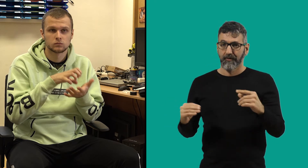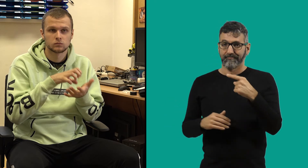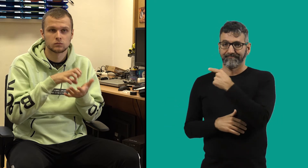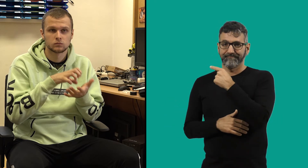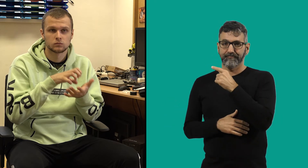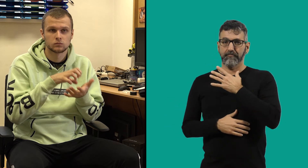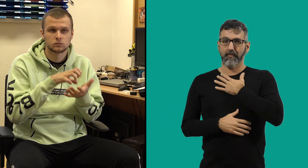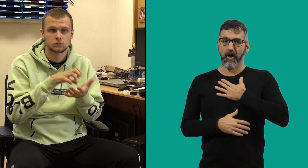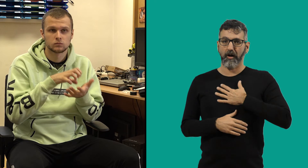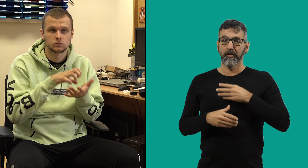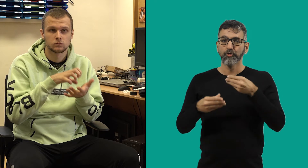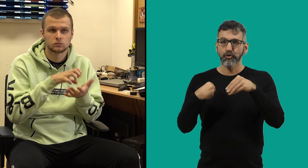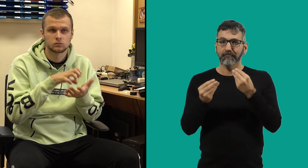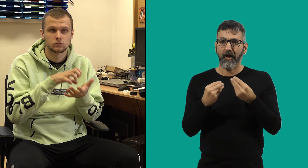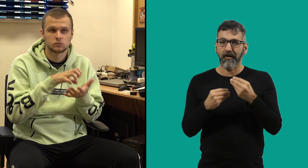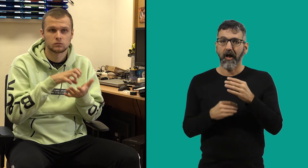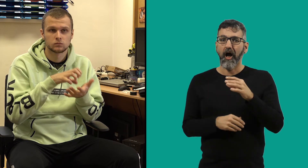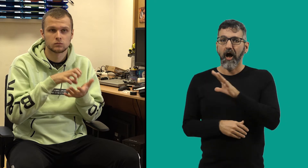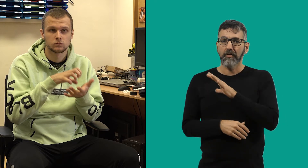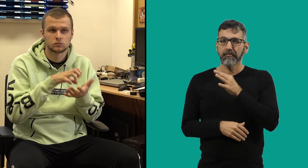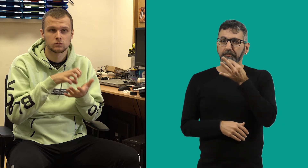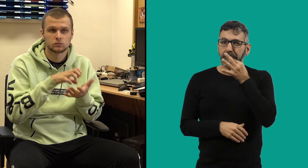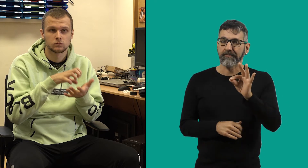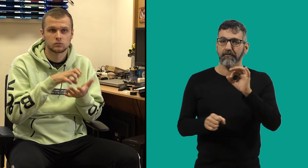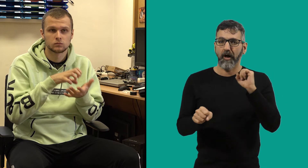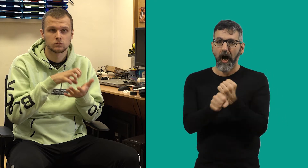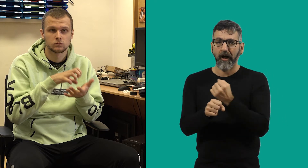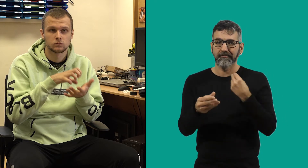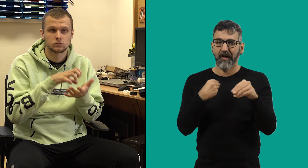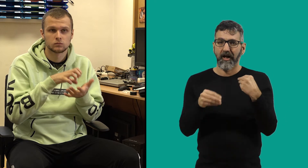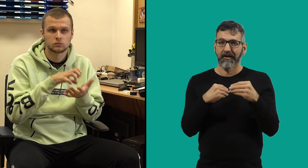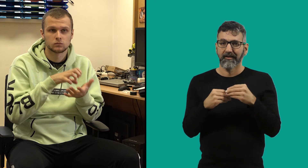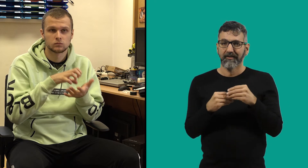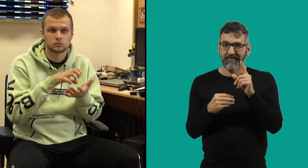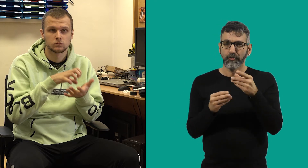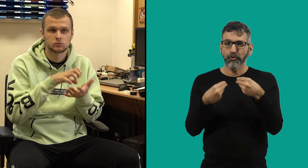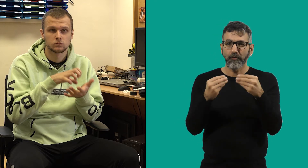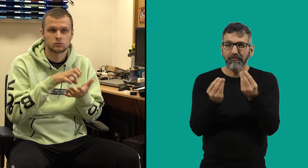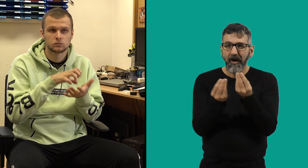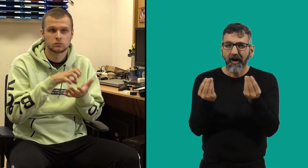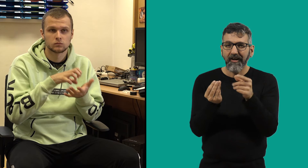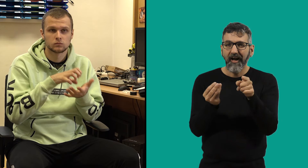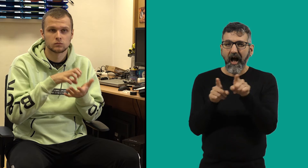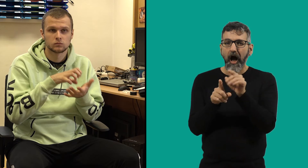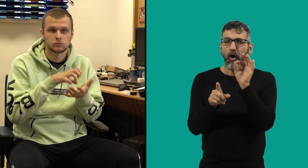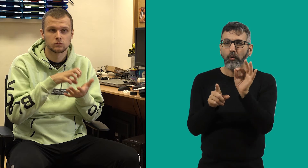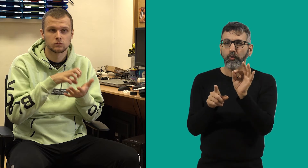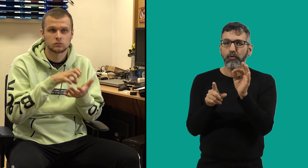Tomas likes software, but for him hardware is better. Software is also good.